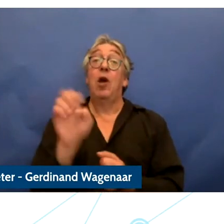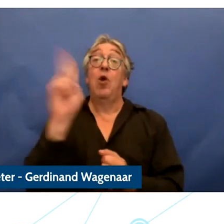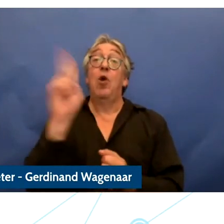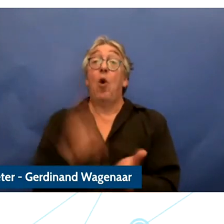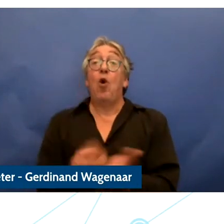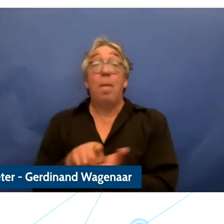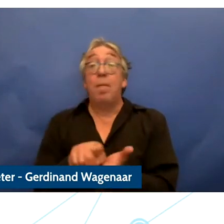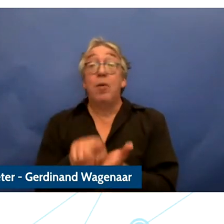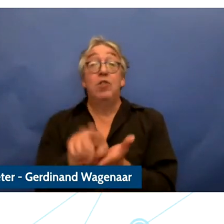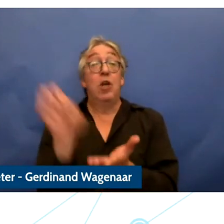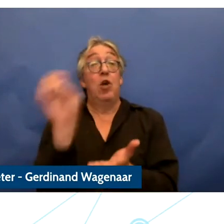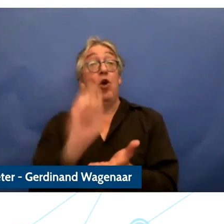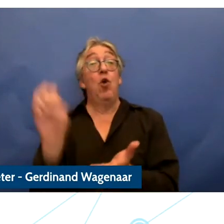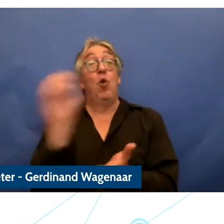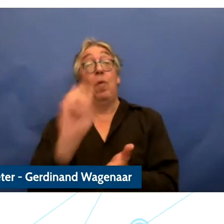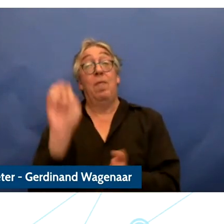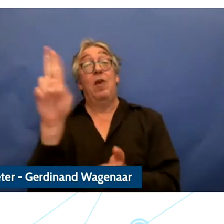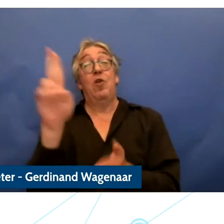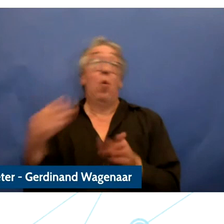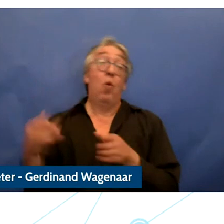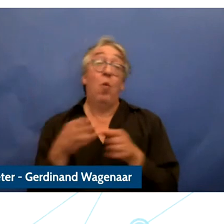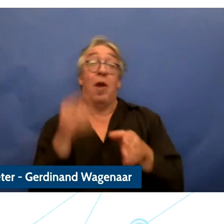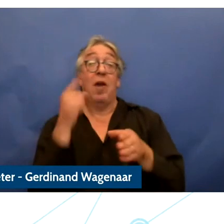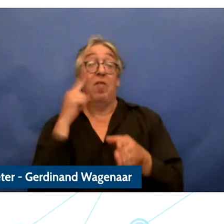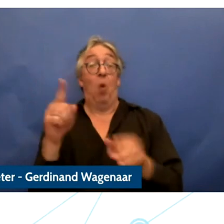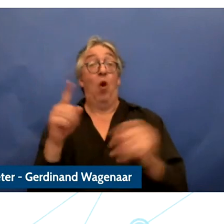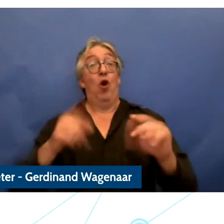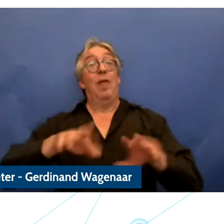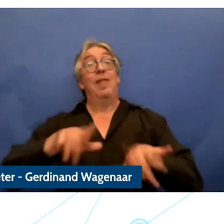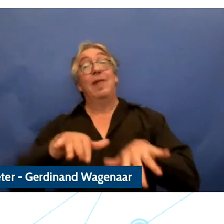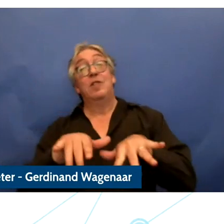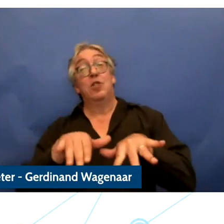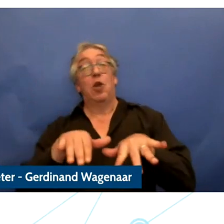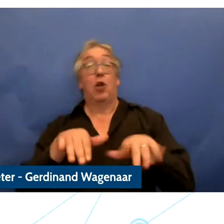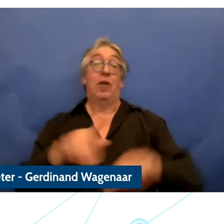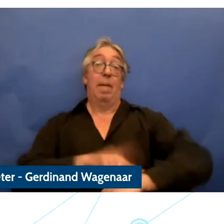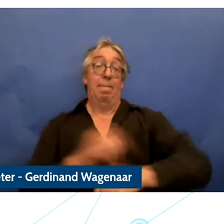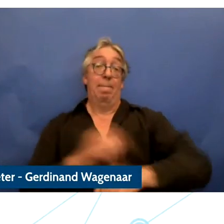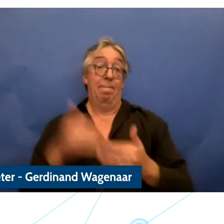2030 European compose the way for the digital decade with a targets for a